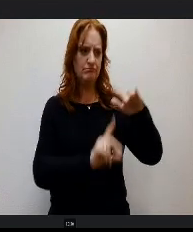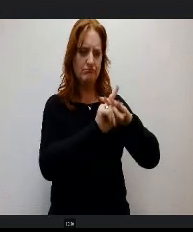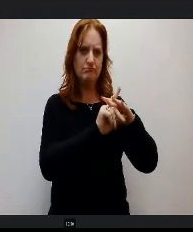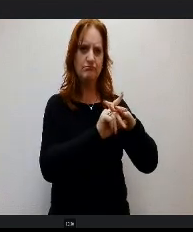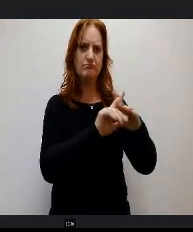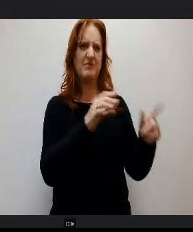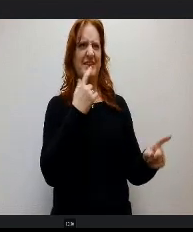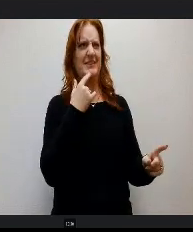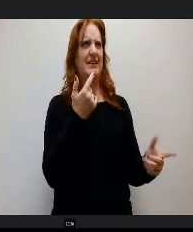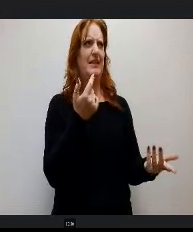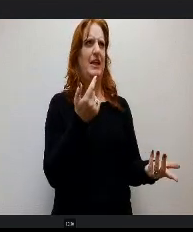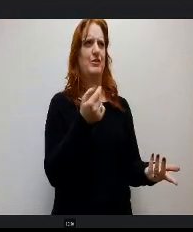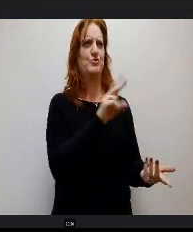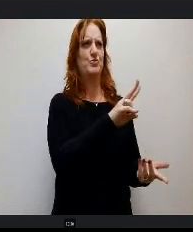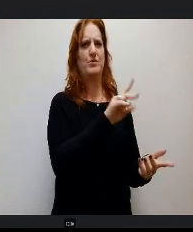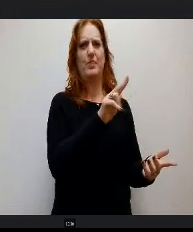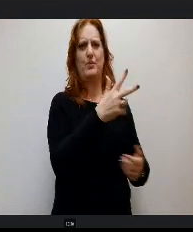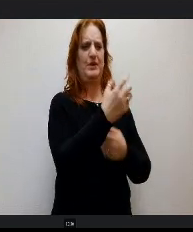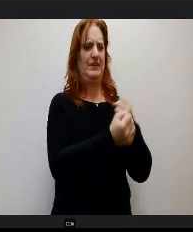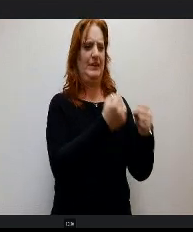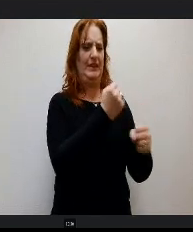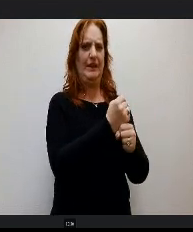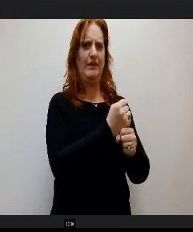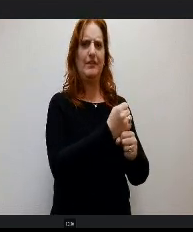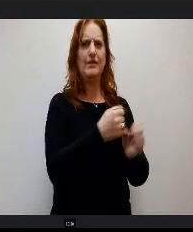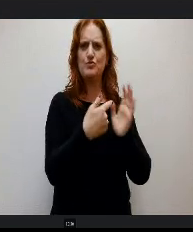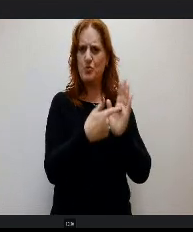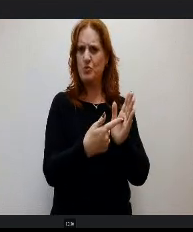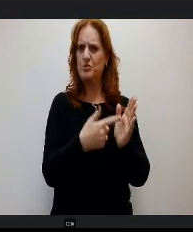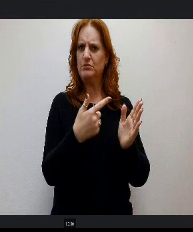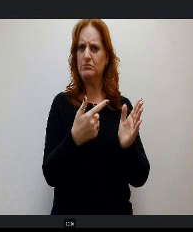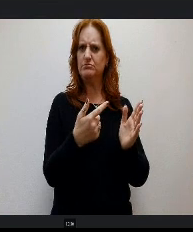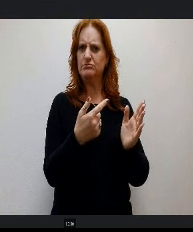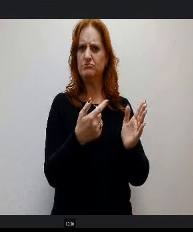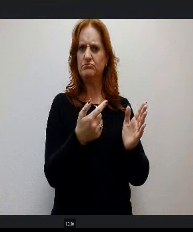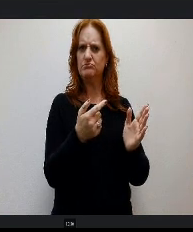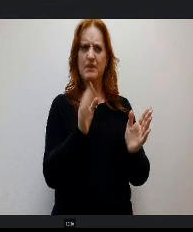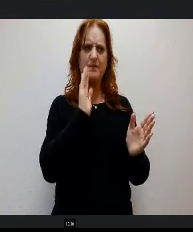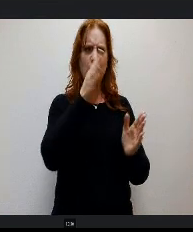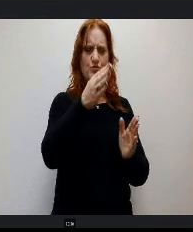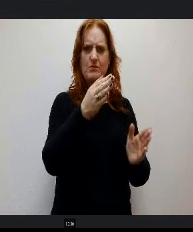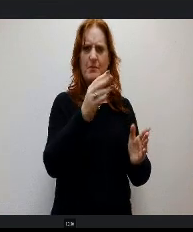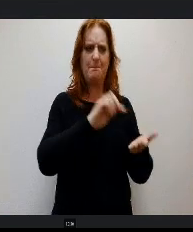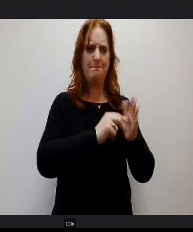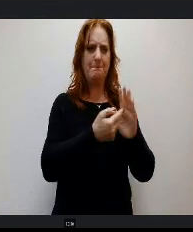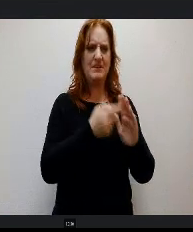year run where they show you kind of over several years. What would that mean for District 20 and